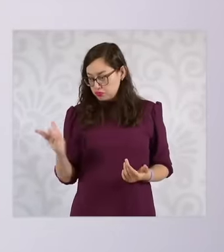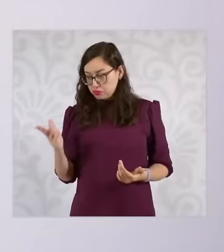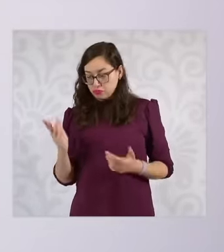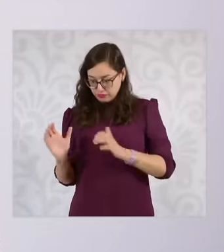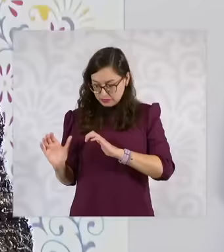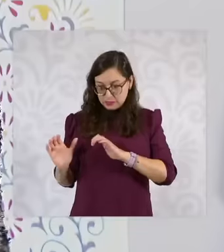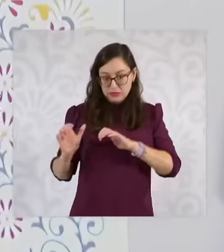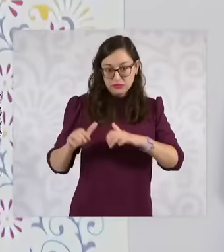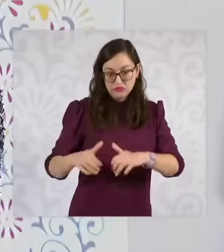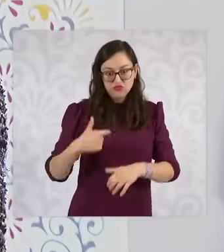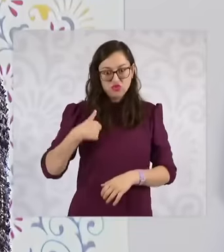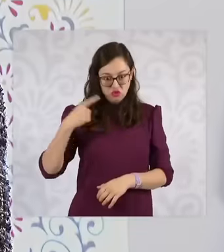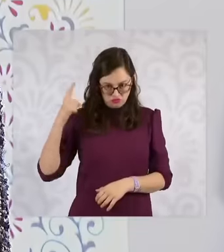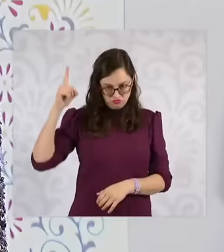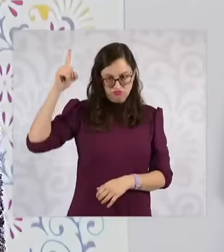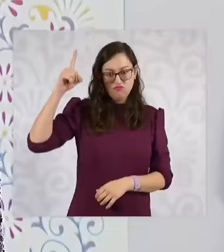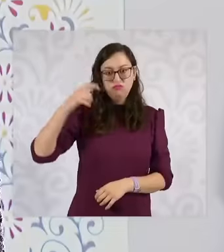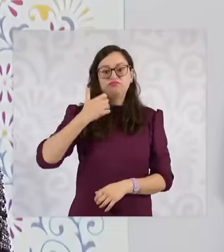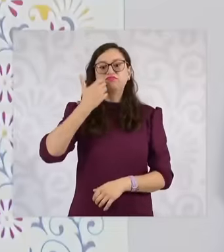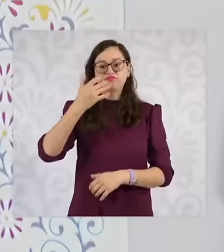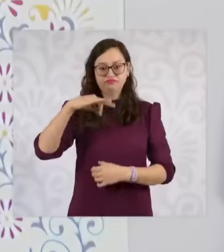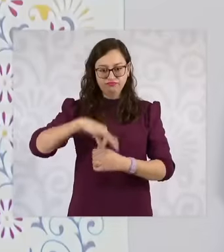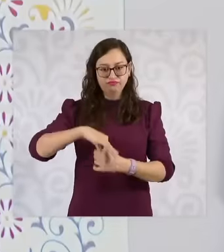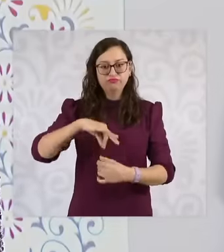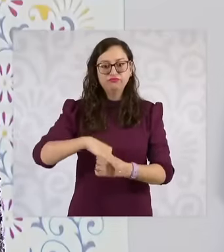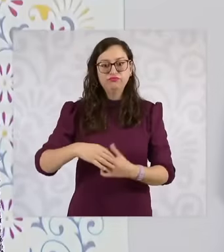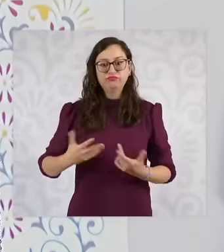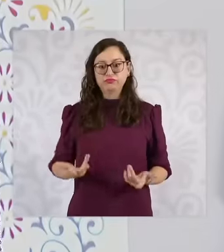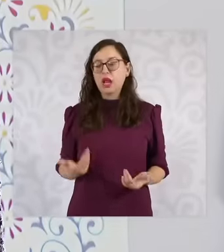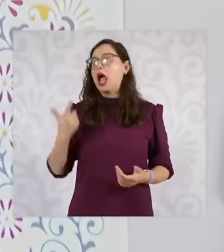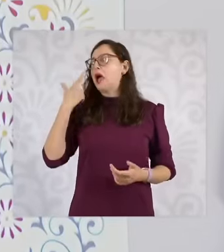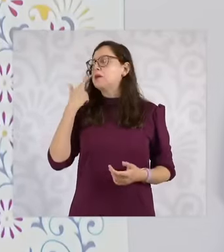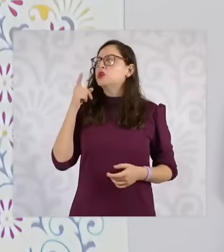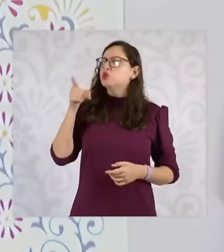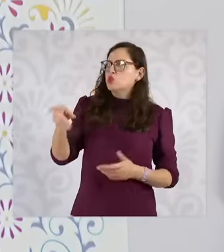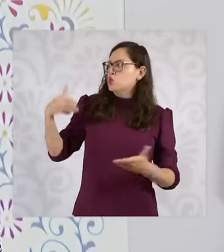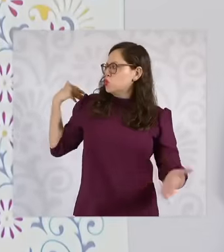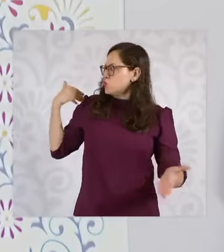tell the people of Mexico what their task is what their function is